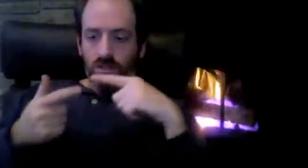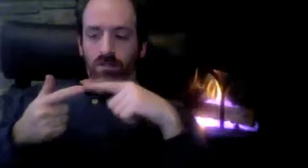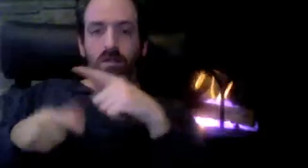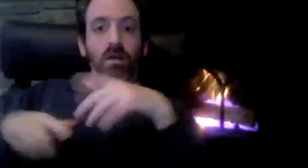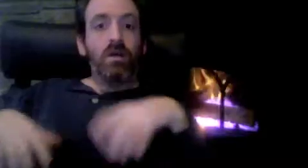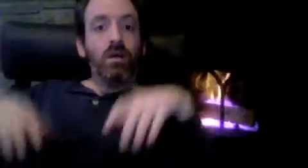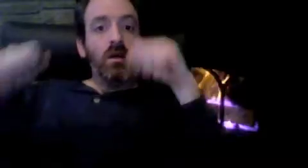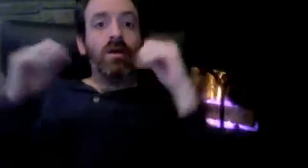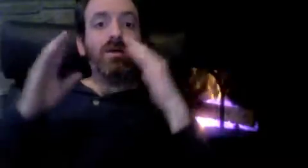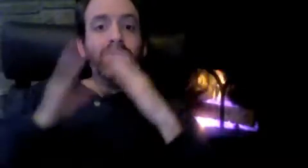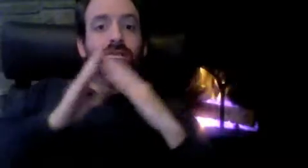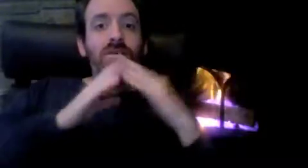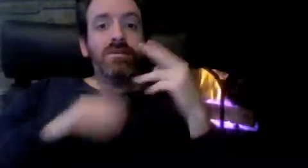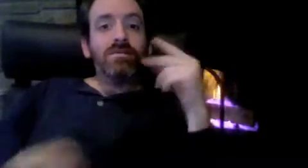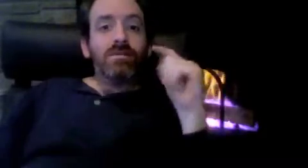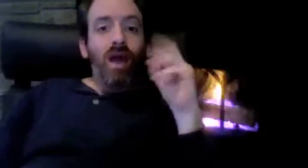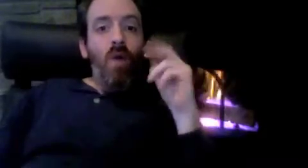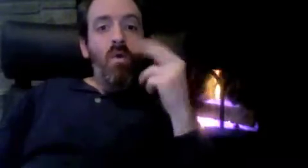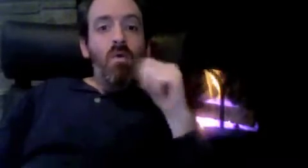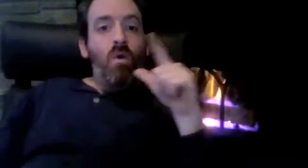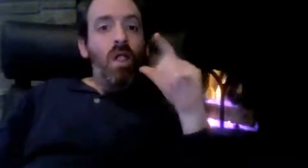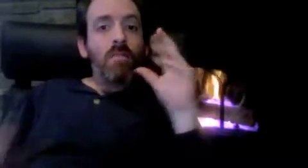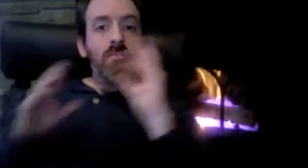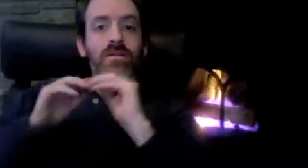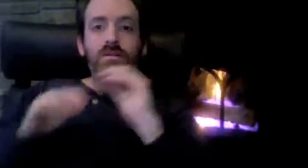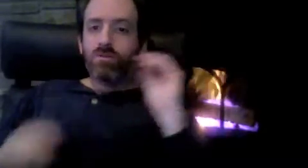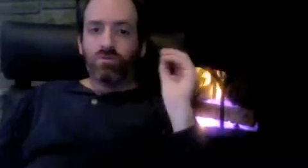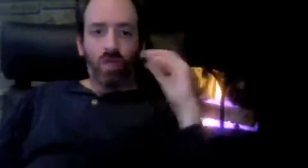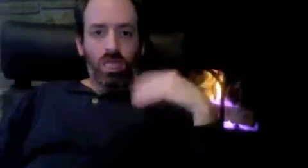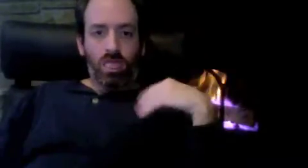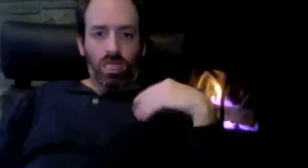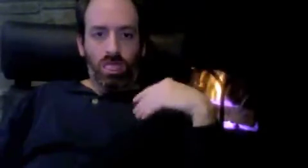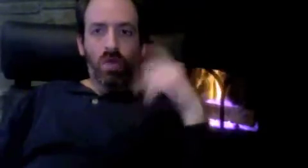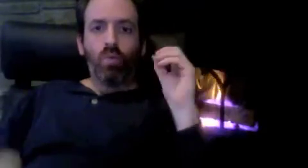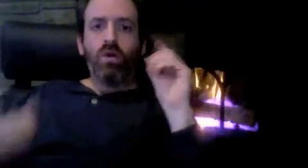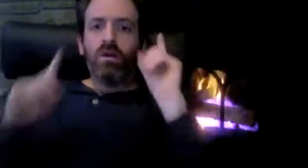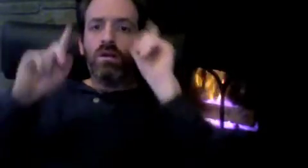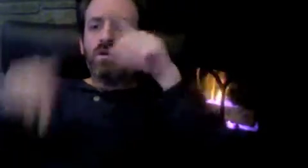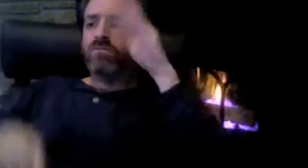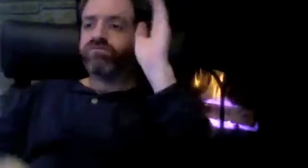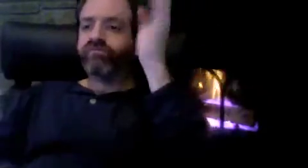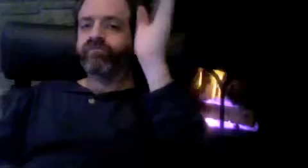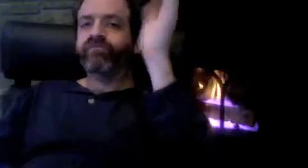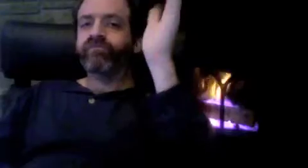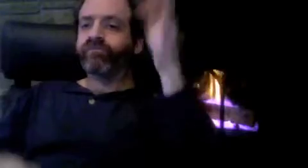opinions. Also, they did not host any town hall meetings to discuss about their intent (FNPRM).